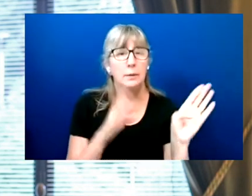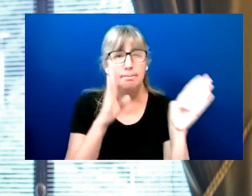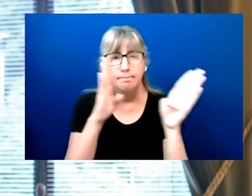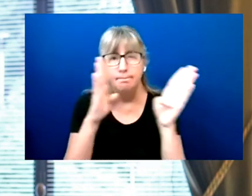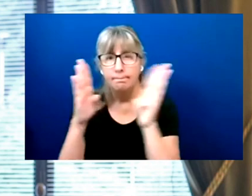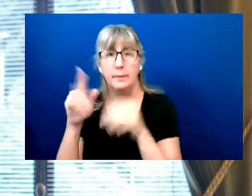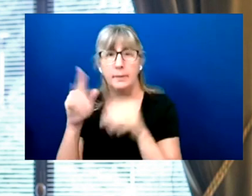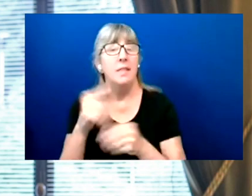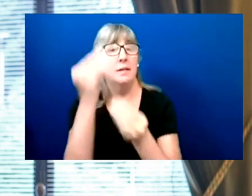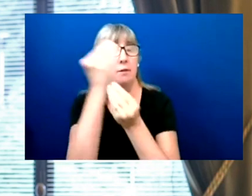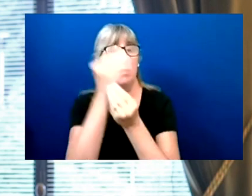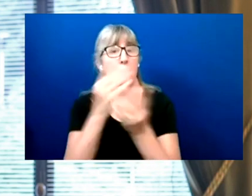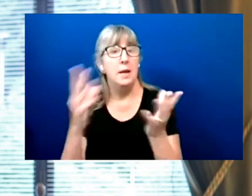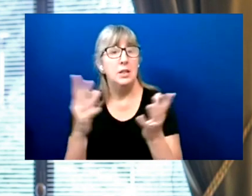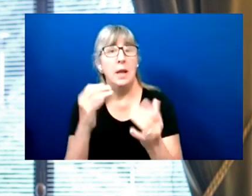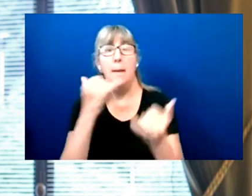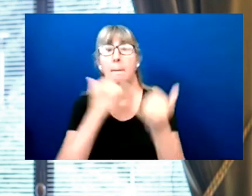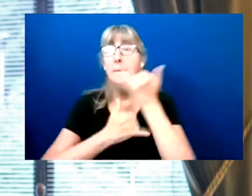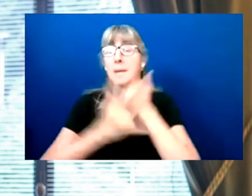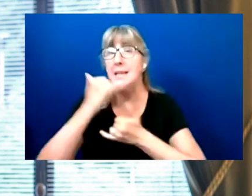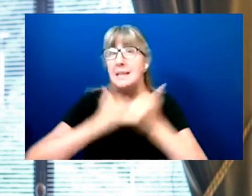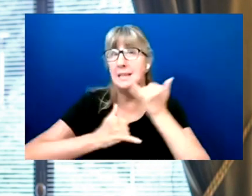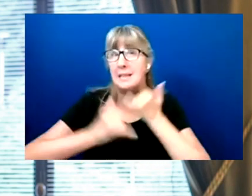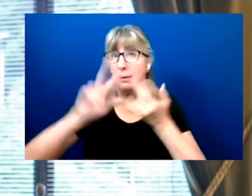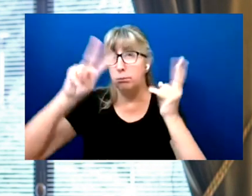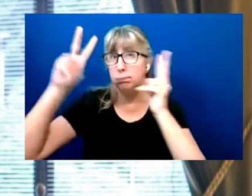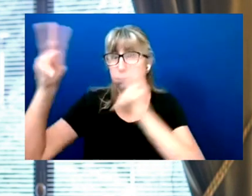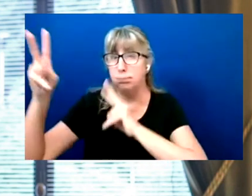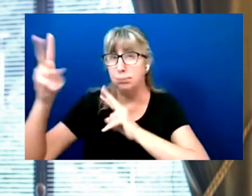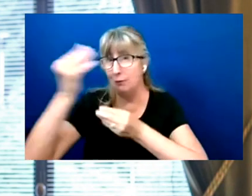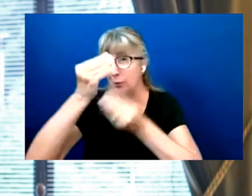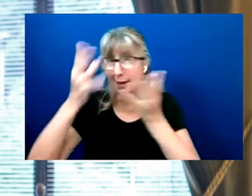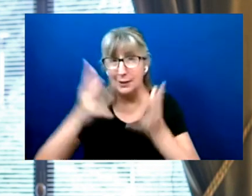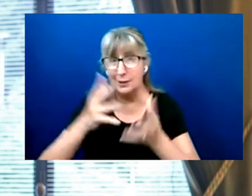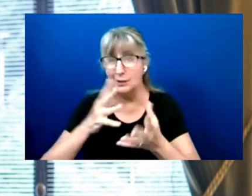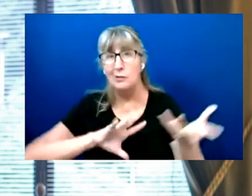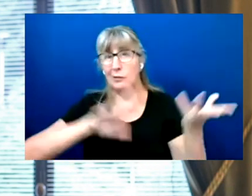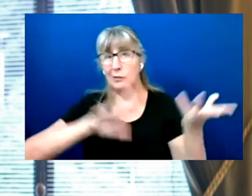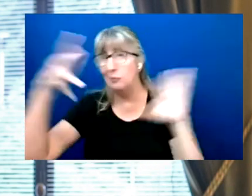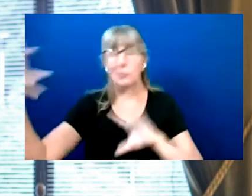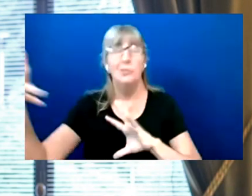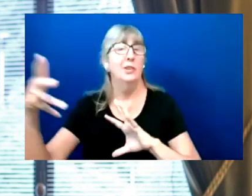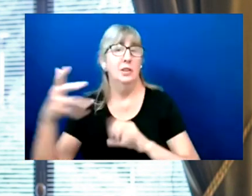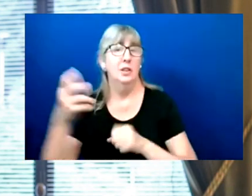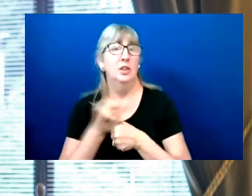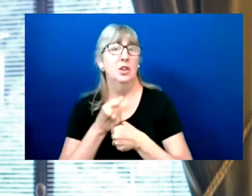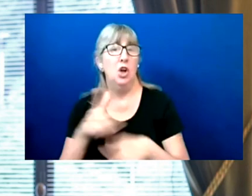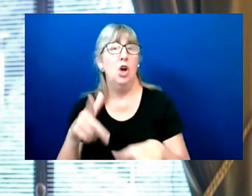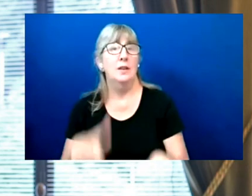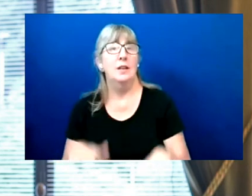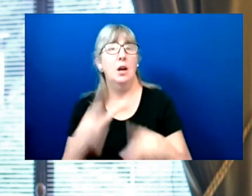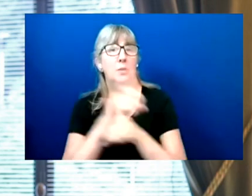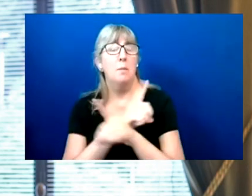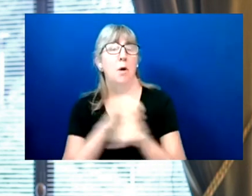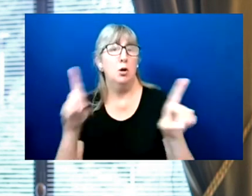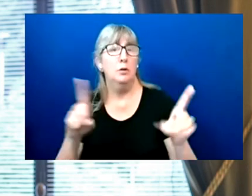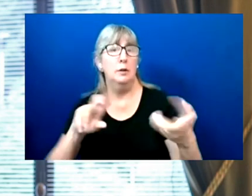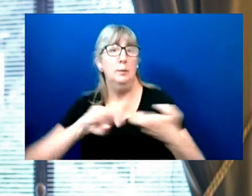Misinformation and disinformation campaigns seek to sow discord and threaten the foundation of our democracy.